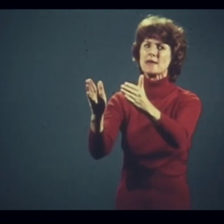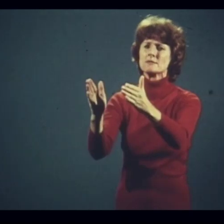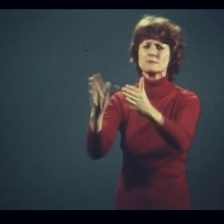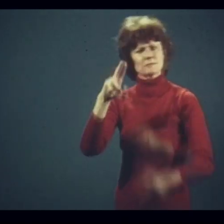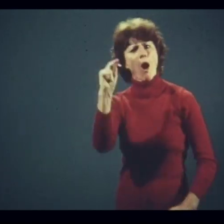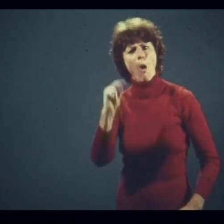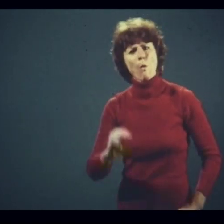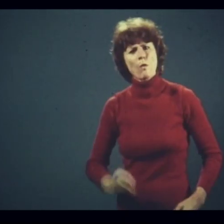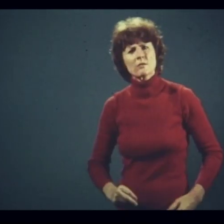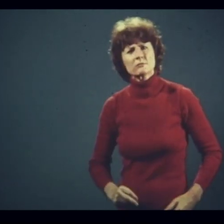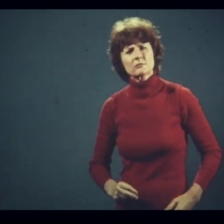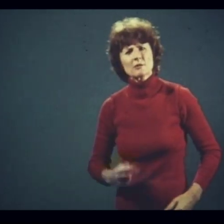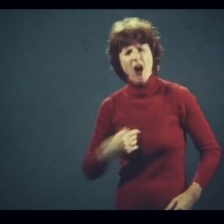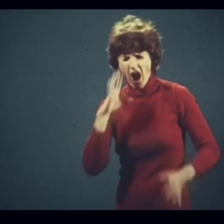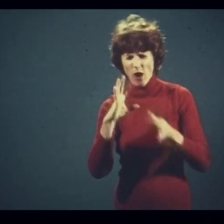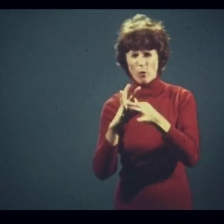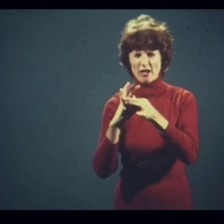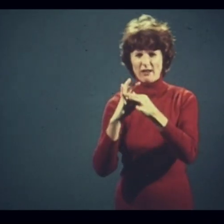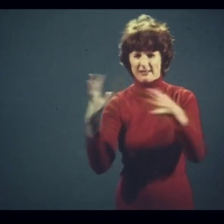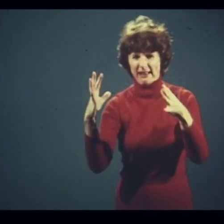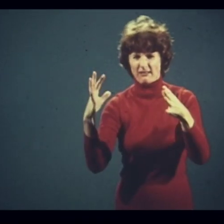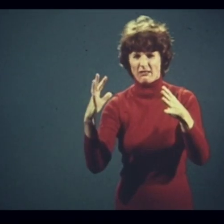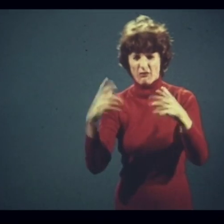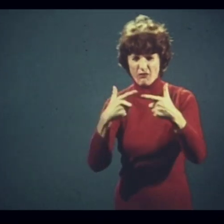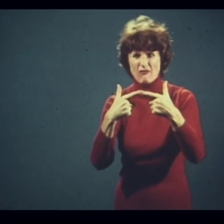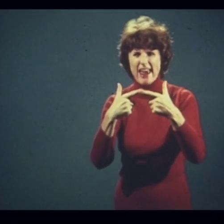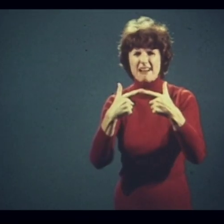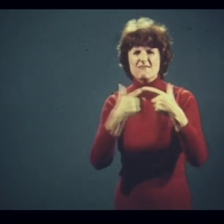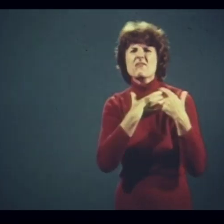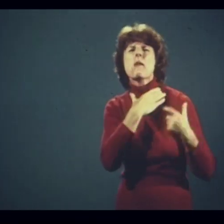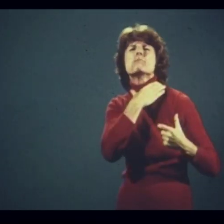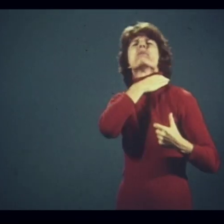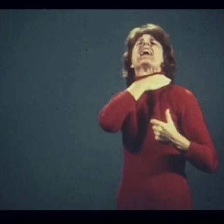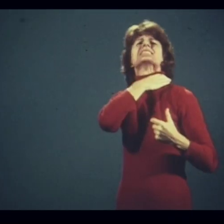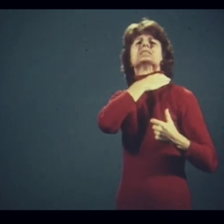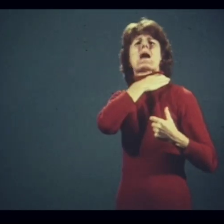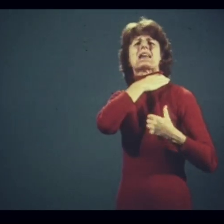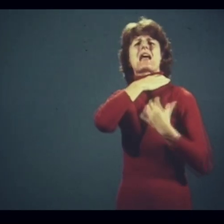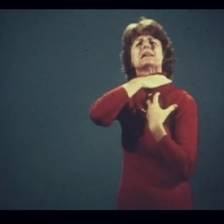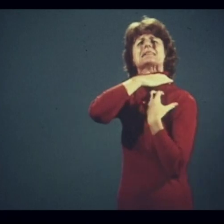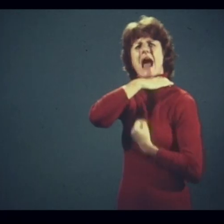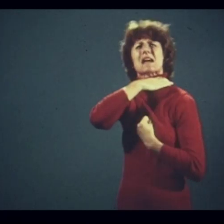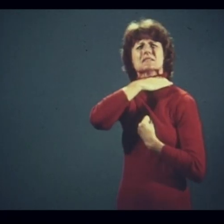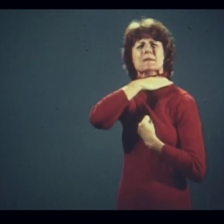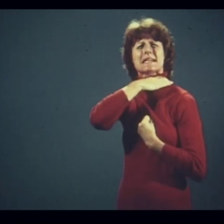No! I would unleash the rings that bind my neck and gag me